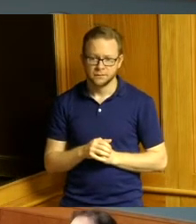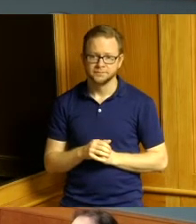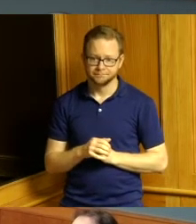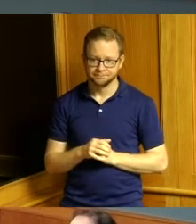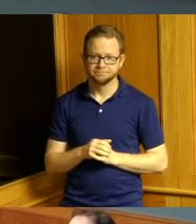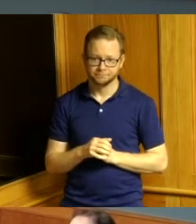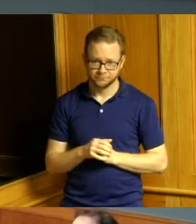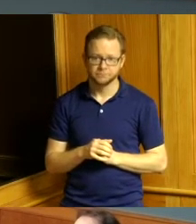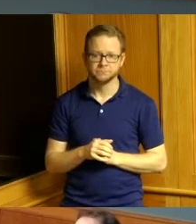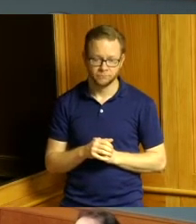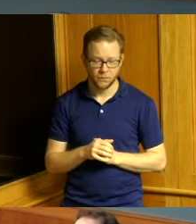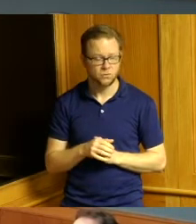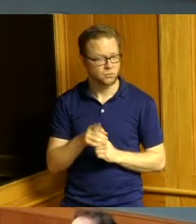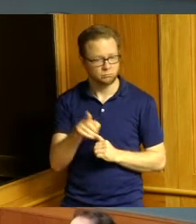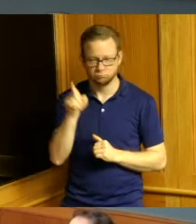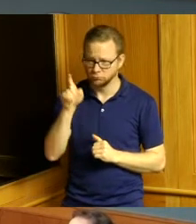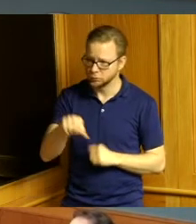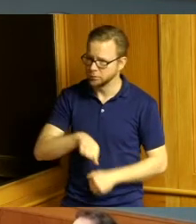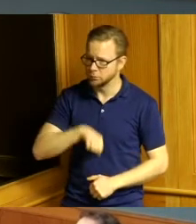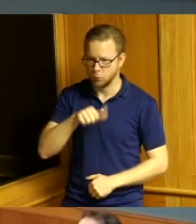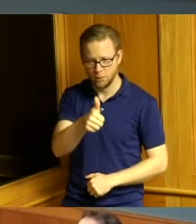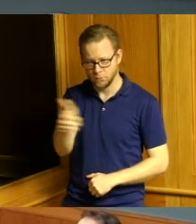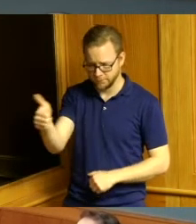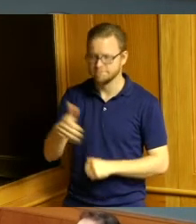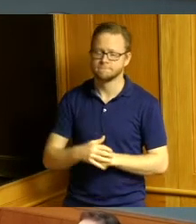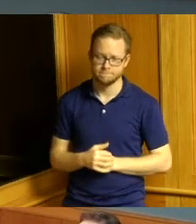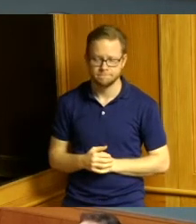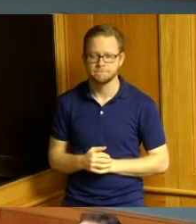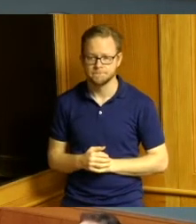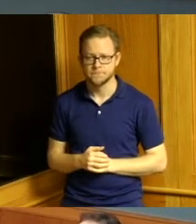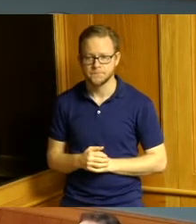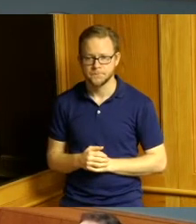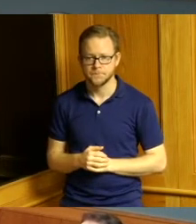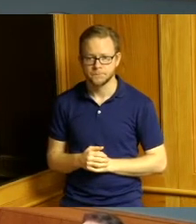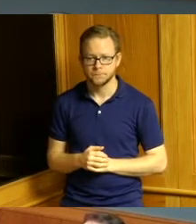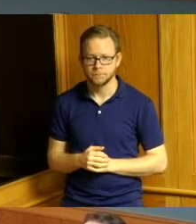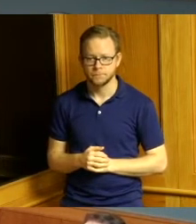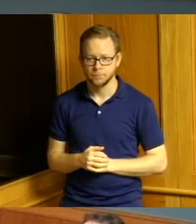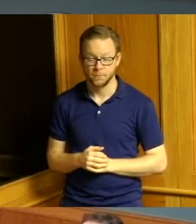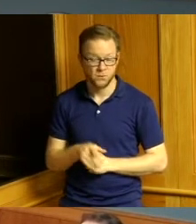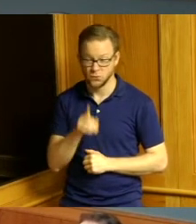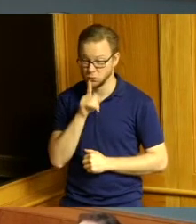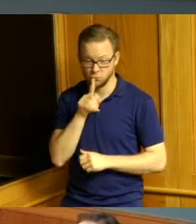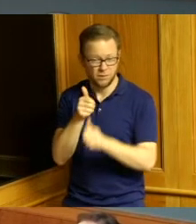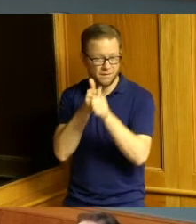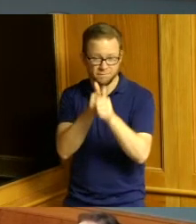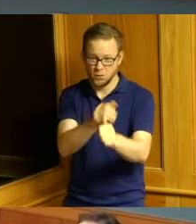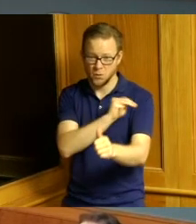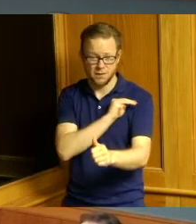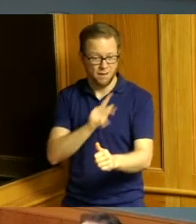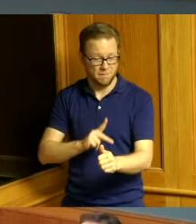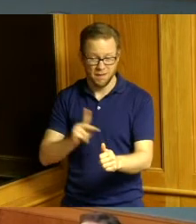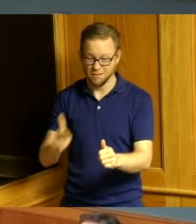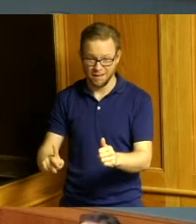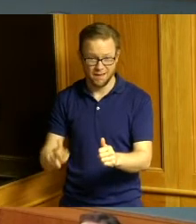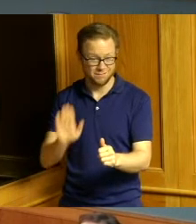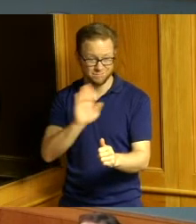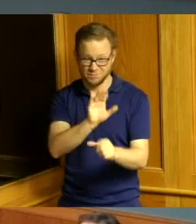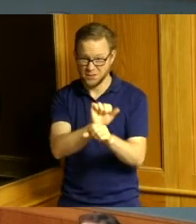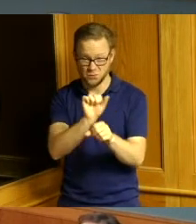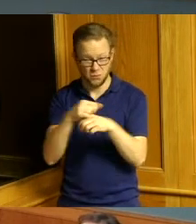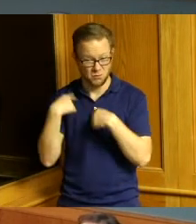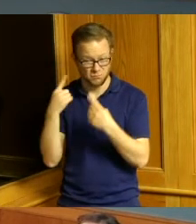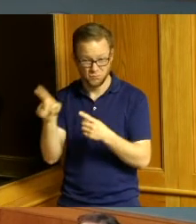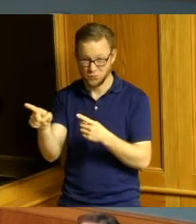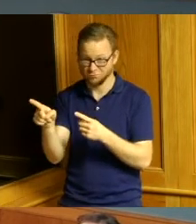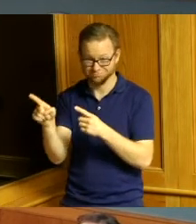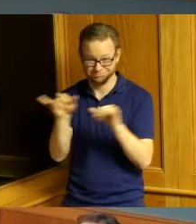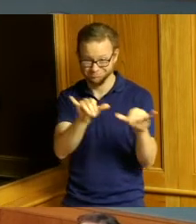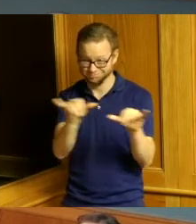very proud of yourselves and walking in Martin Luther King's footsteps secondly miss Reece you